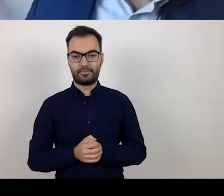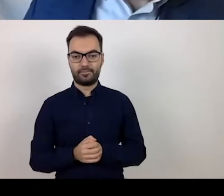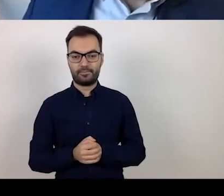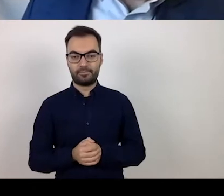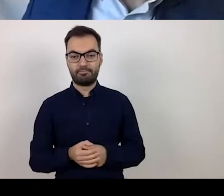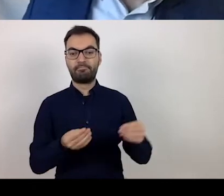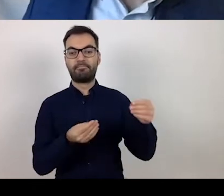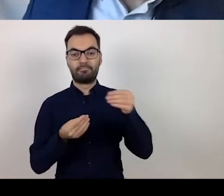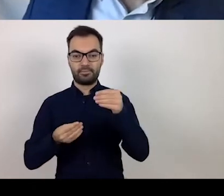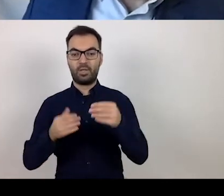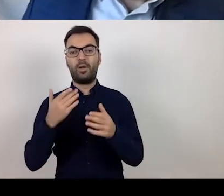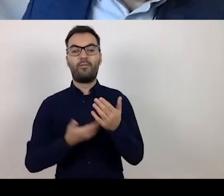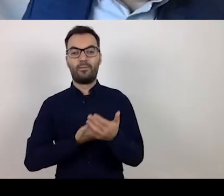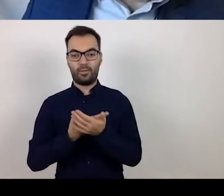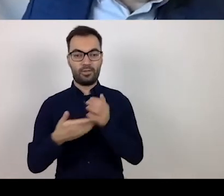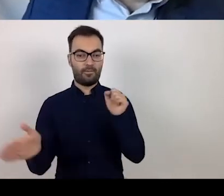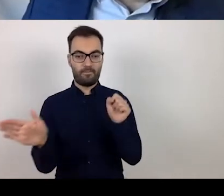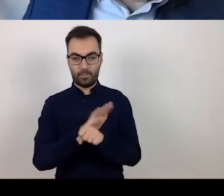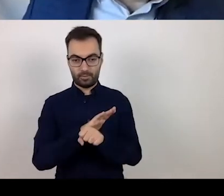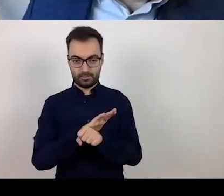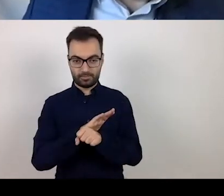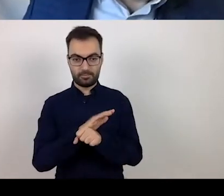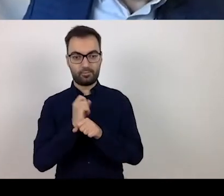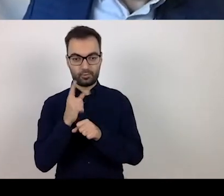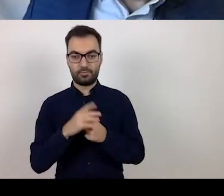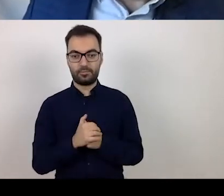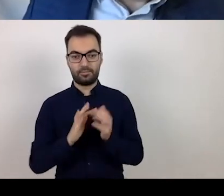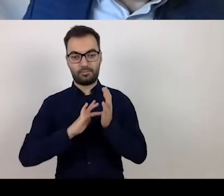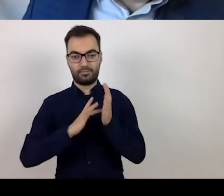if the application is complete, if it contains relevant annexes.